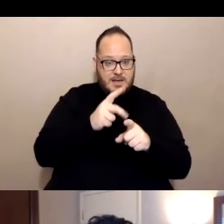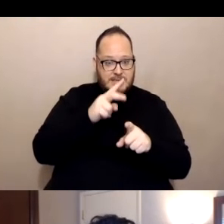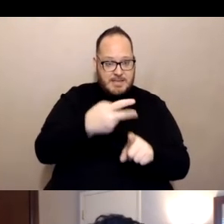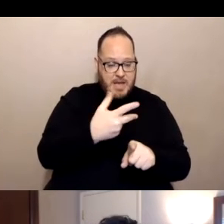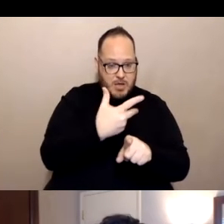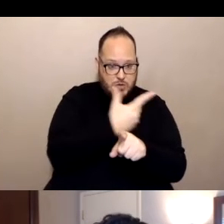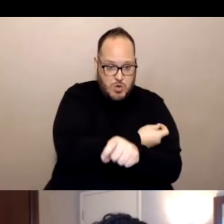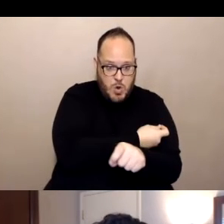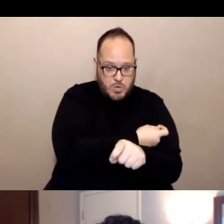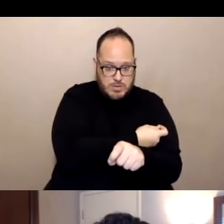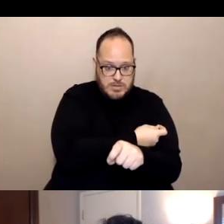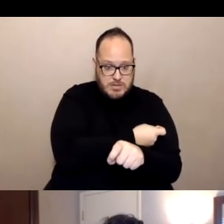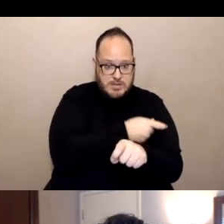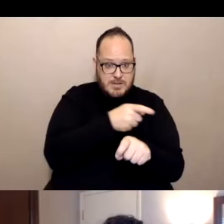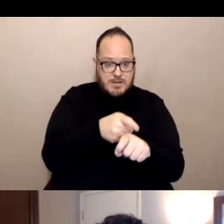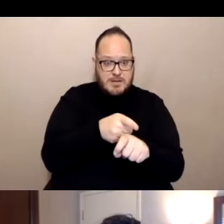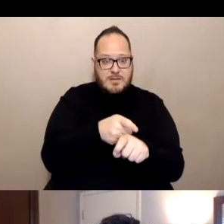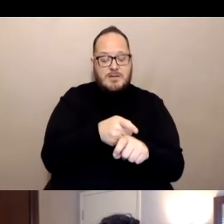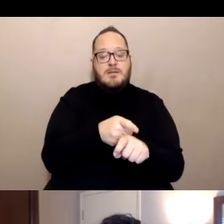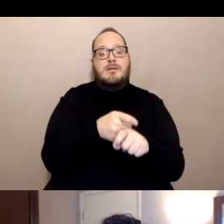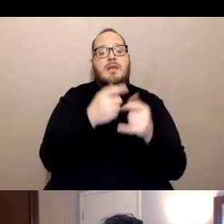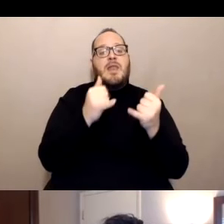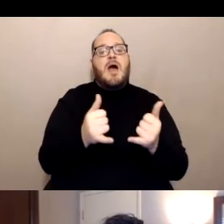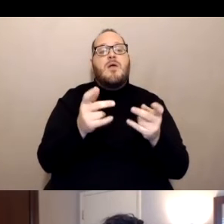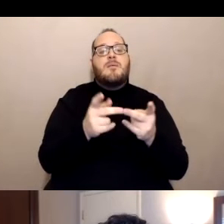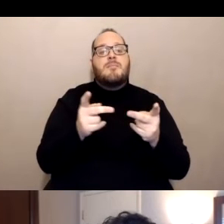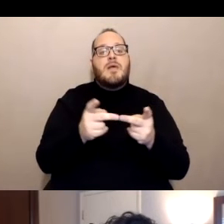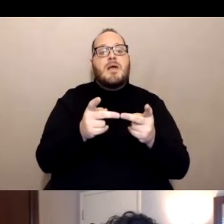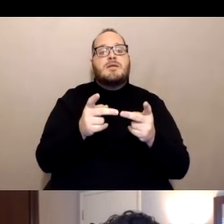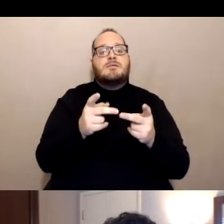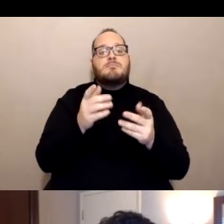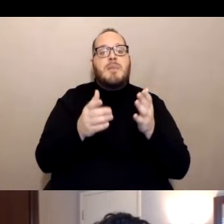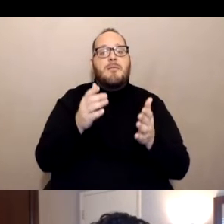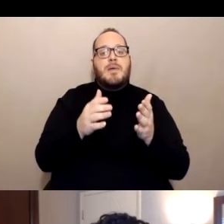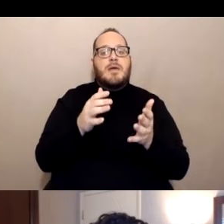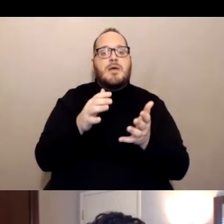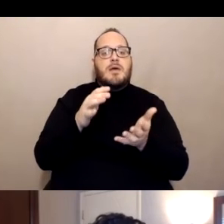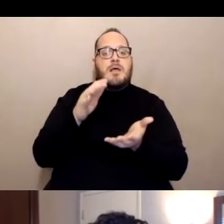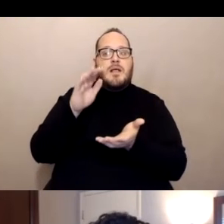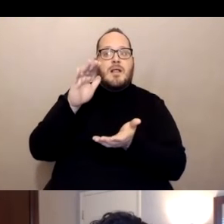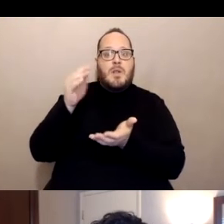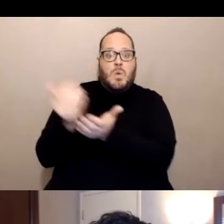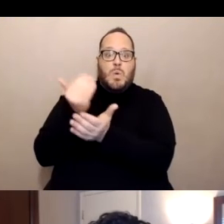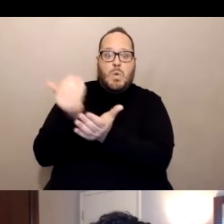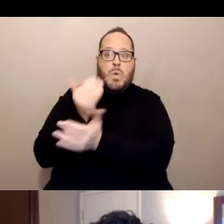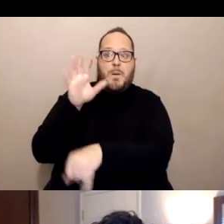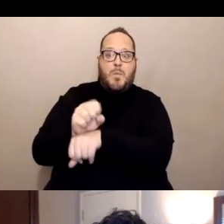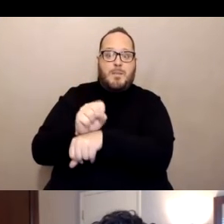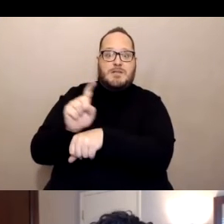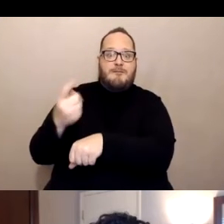maybe switching over to prioritize, making sure people get those second doses. So they may be taking less first dose appointments.